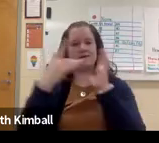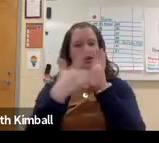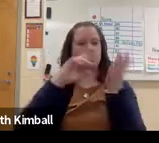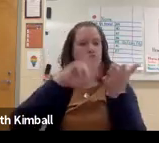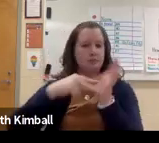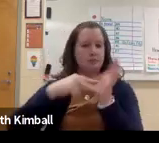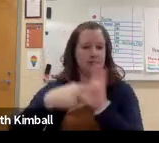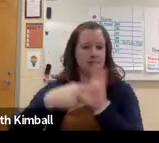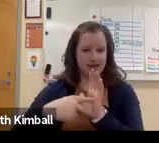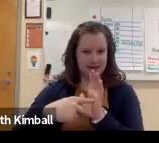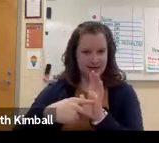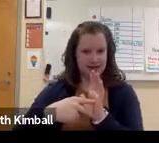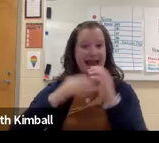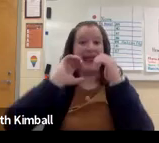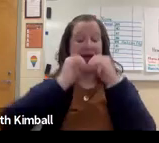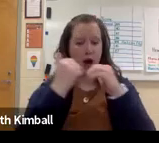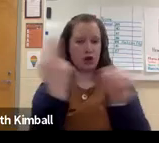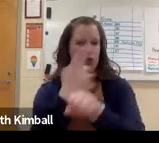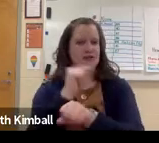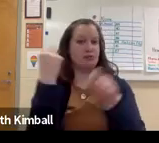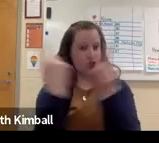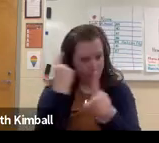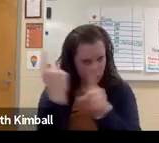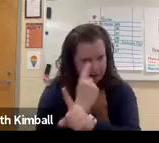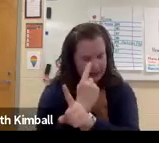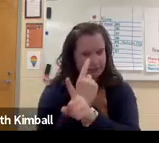technology, that they understand what it means